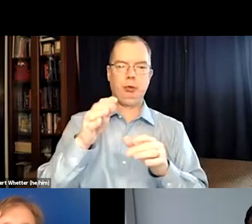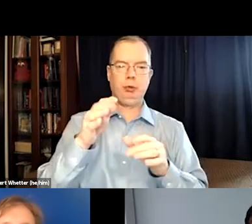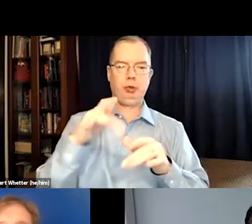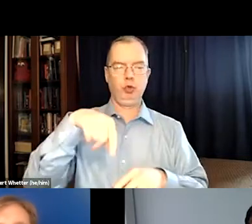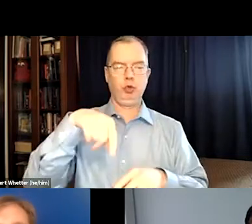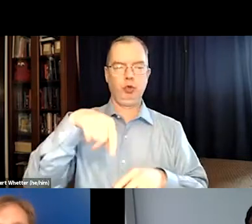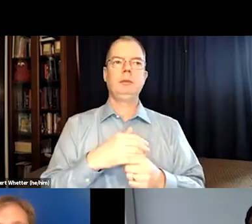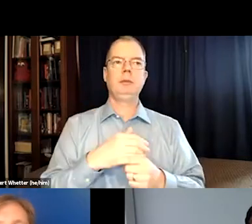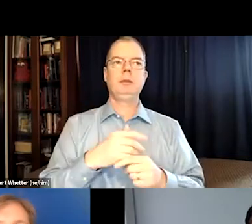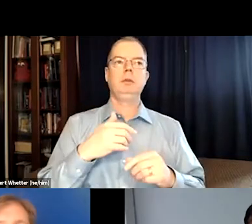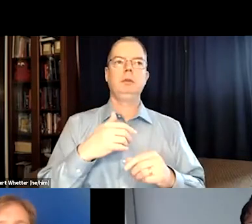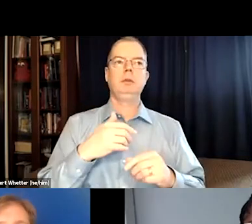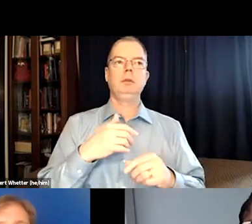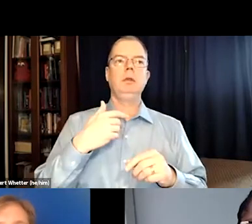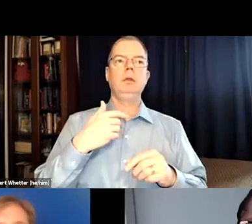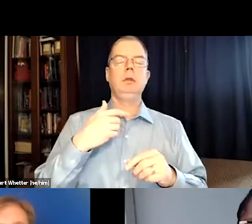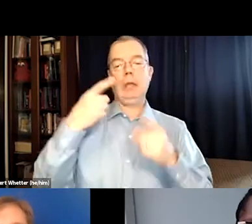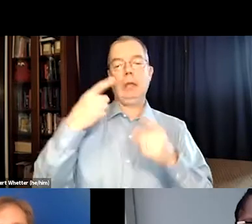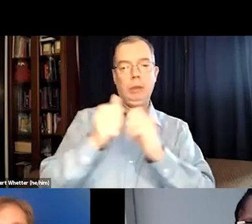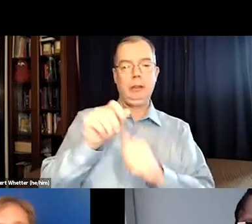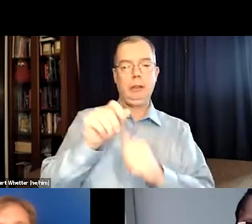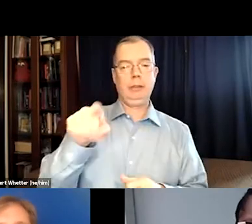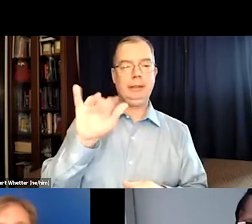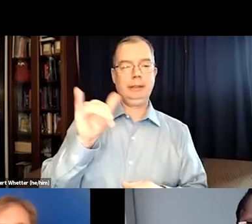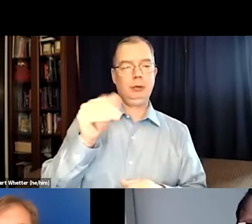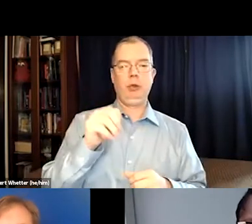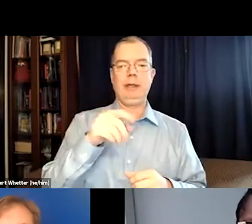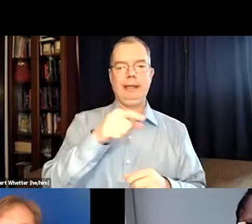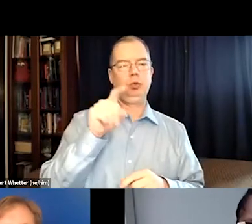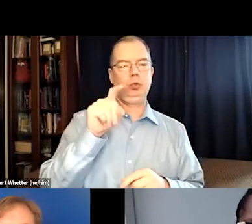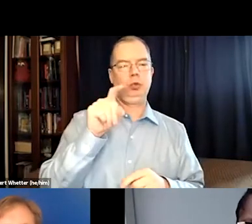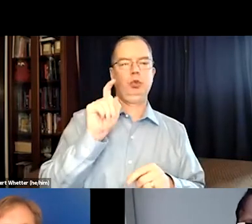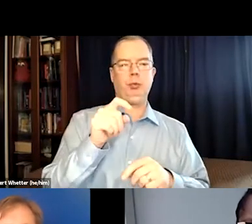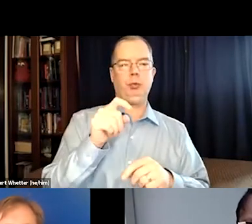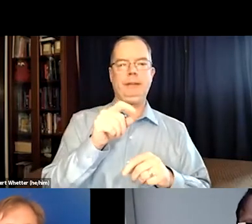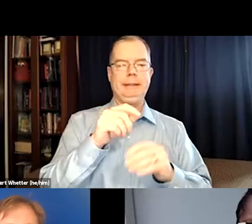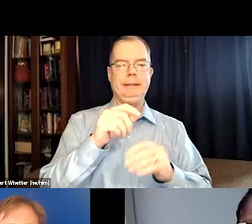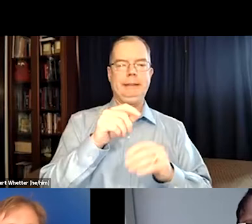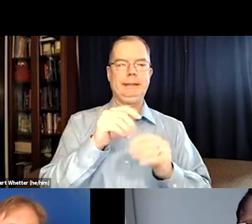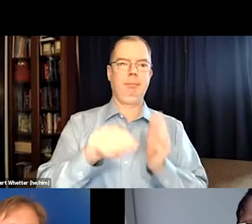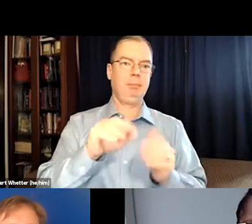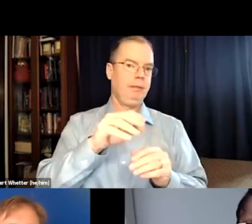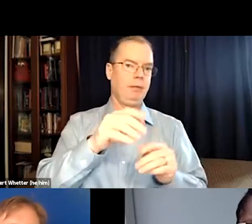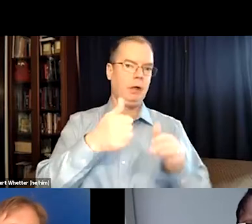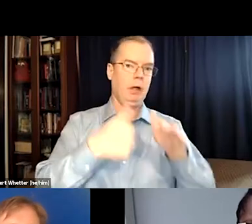it became an urban legend that spread as wildfire in the filmmaking community. And so